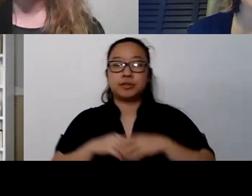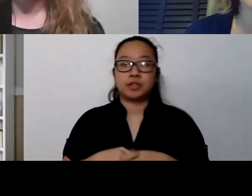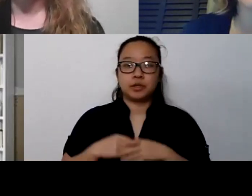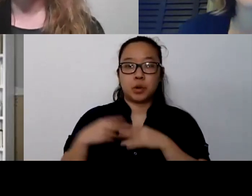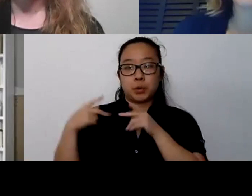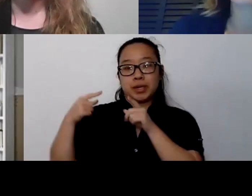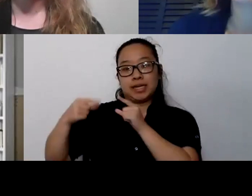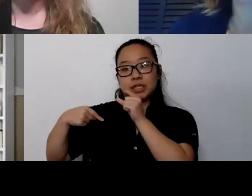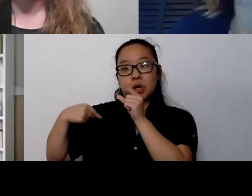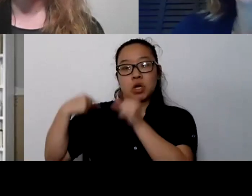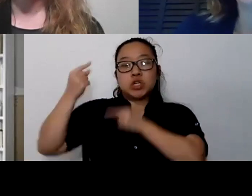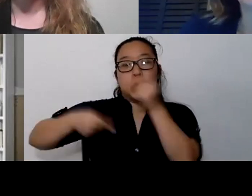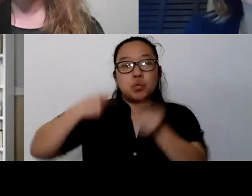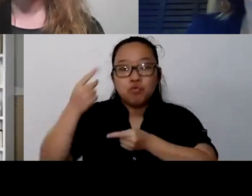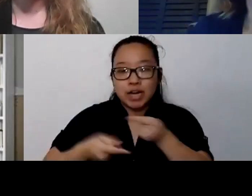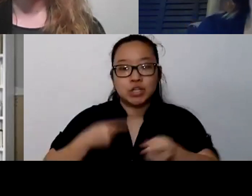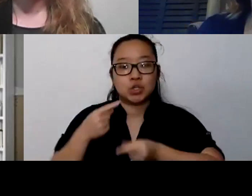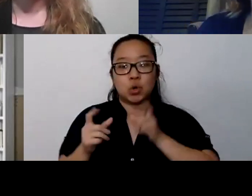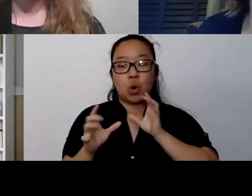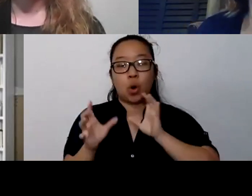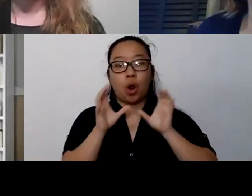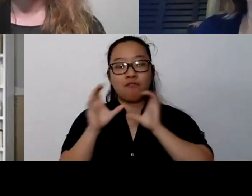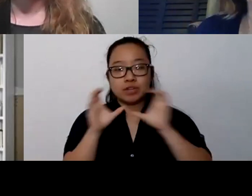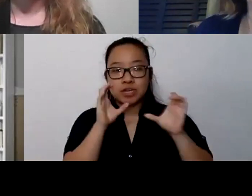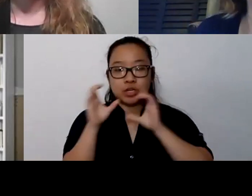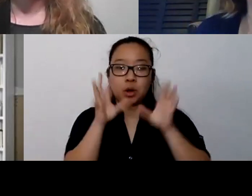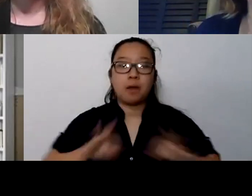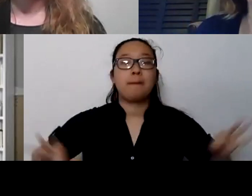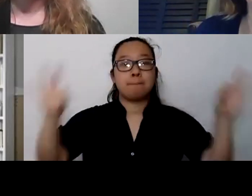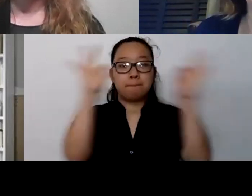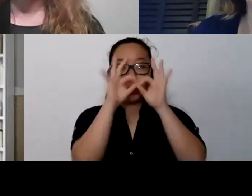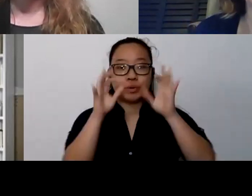to building the confidence you mentioned. Past present, and future are all pieces